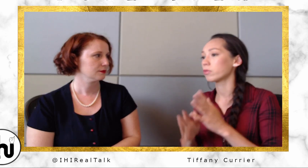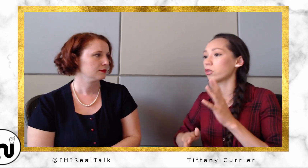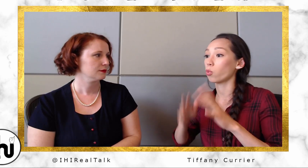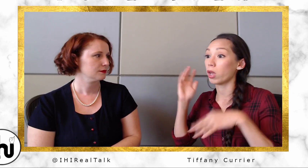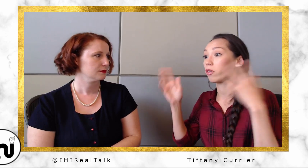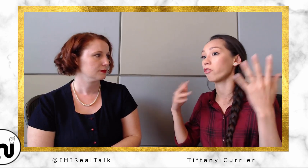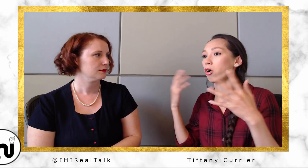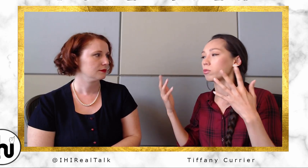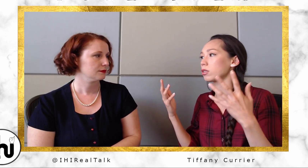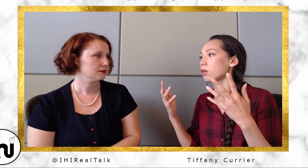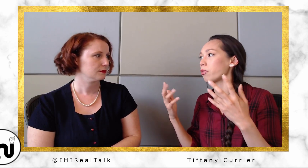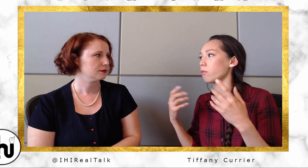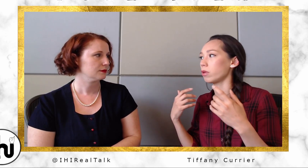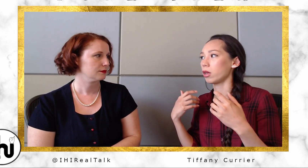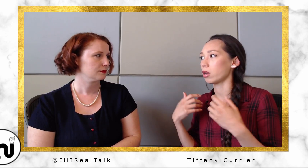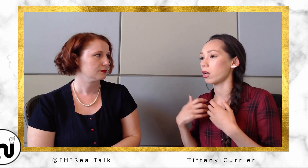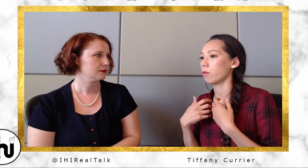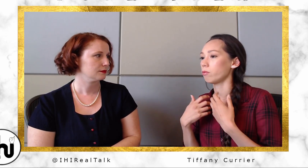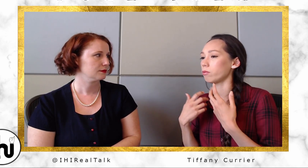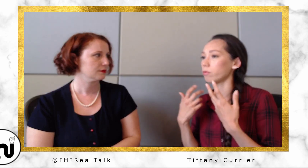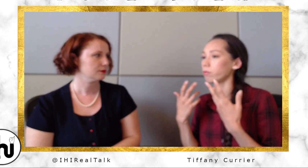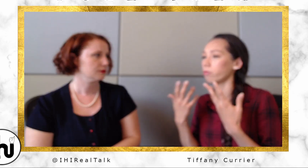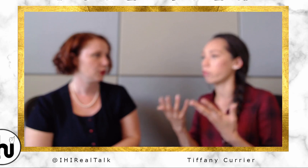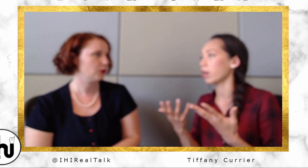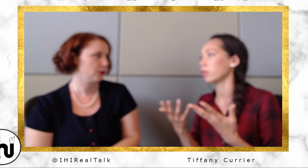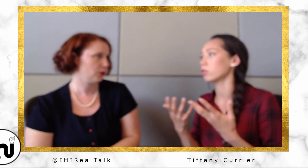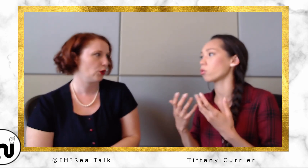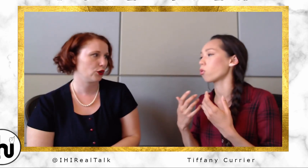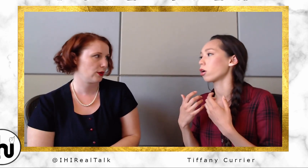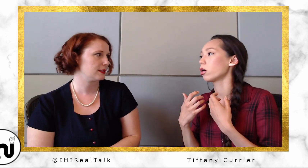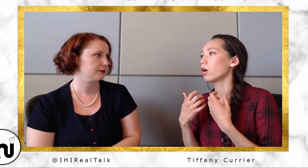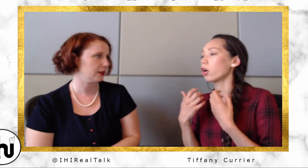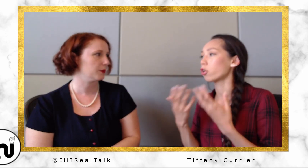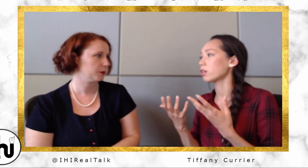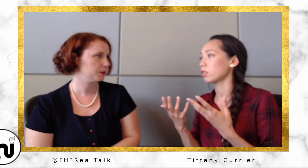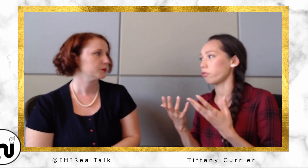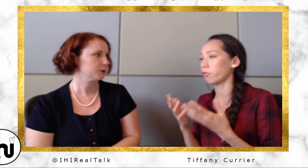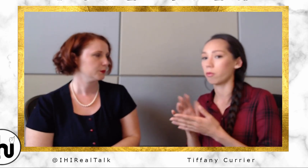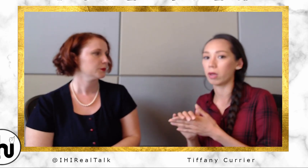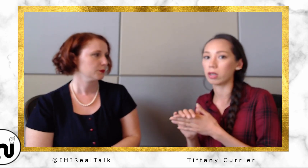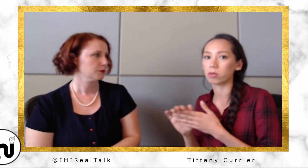the waving of arms is not them being violent or aggressive or from any sort of